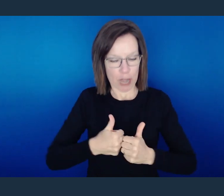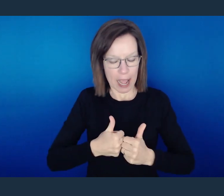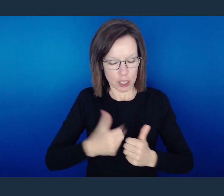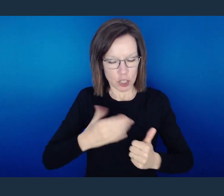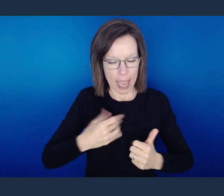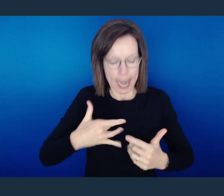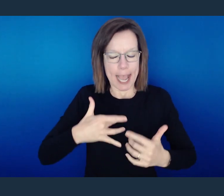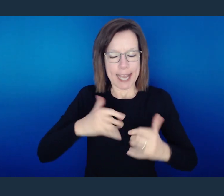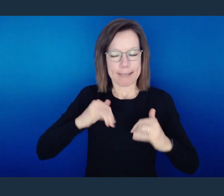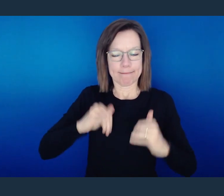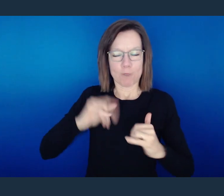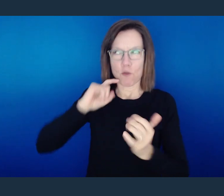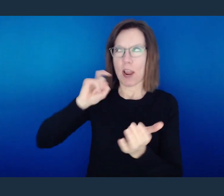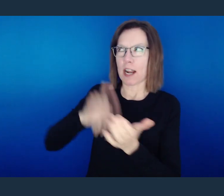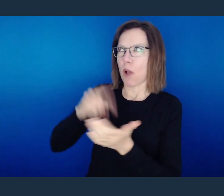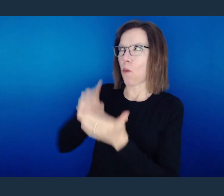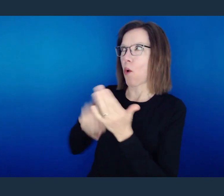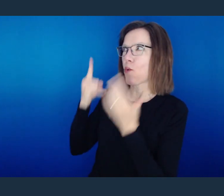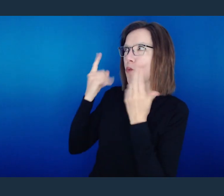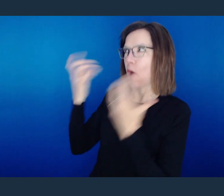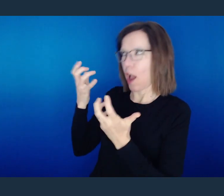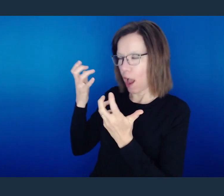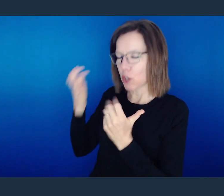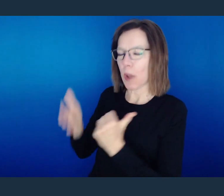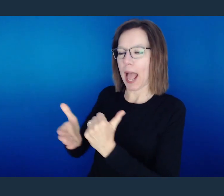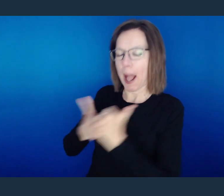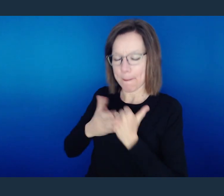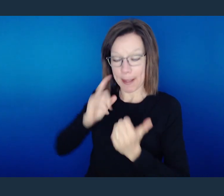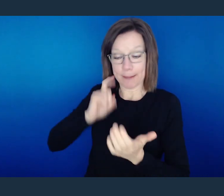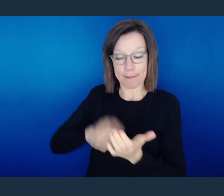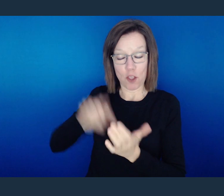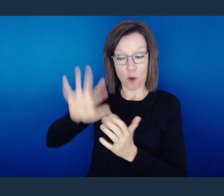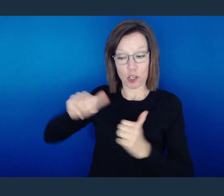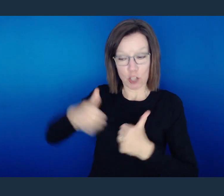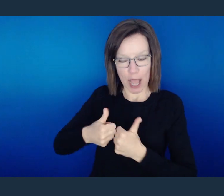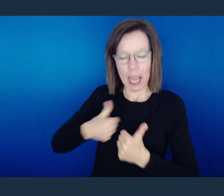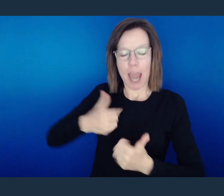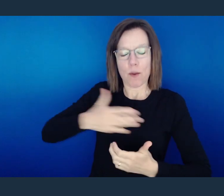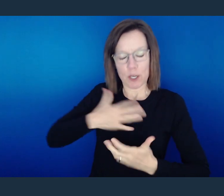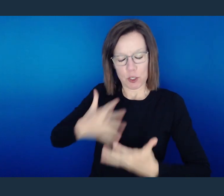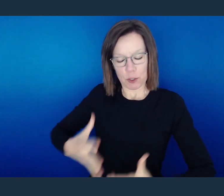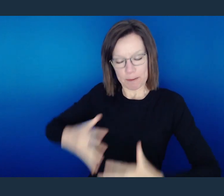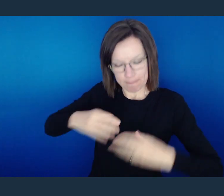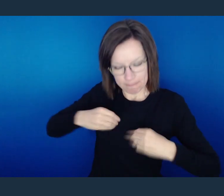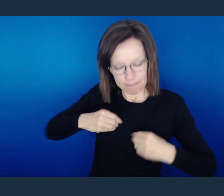it might challenge us to function the way that You would have us to function and exhort us forward as we do so.